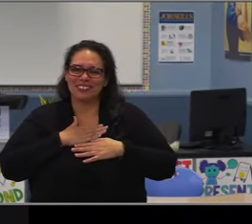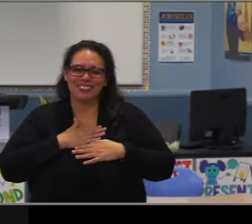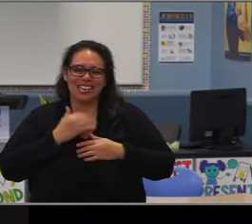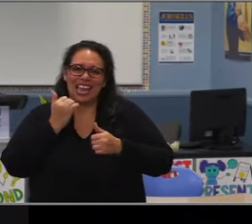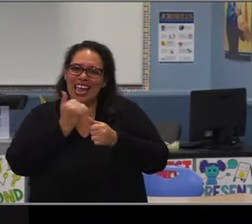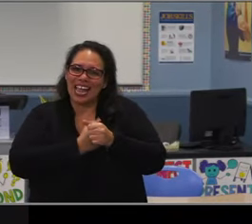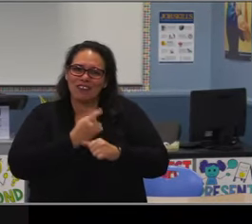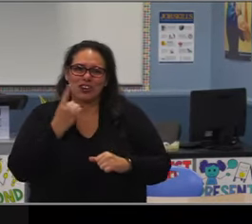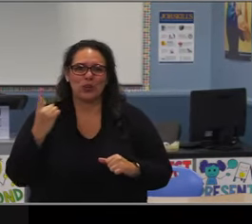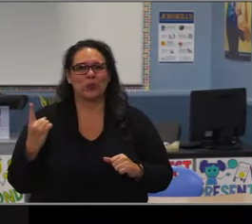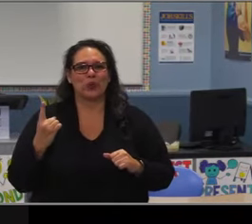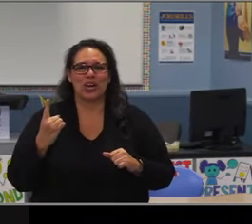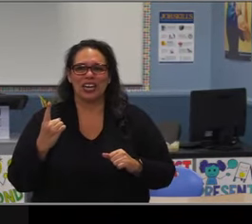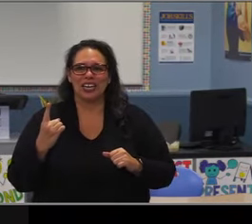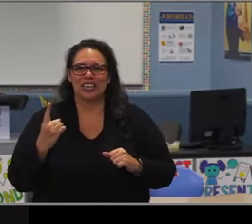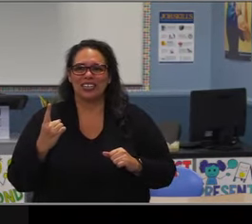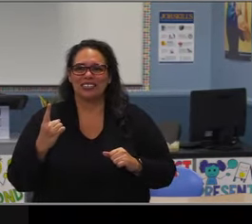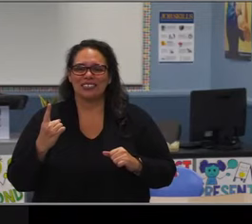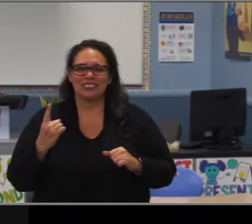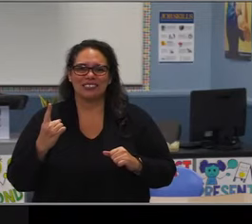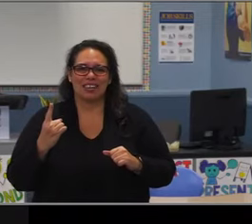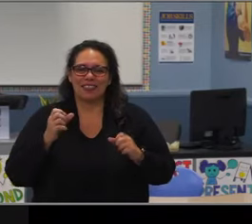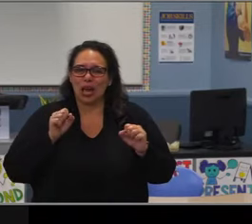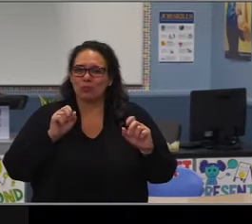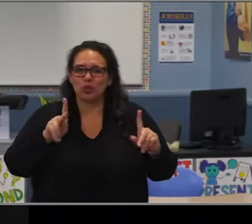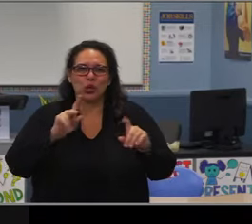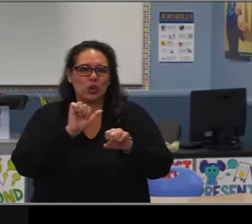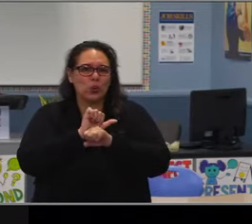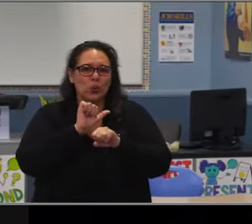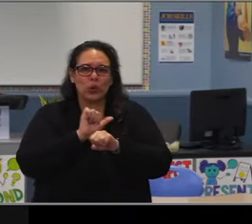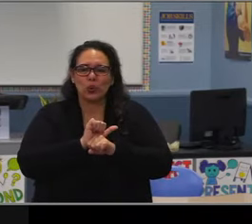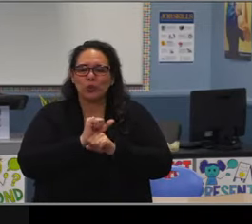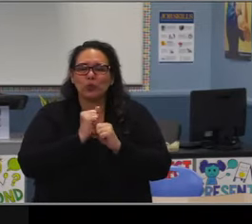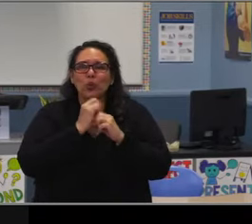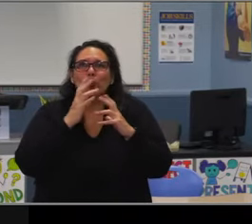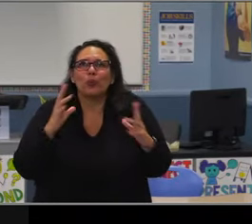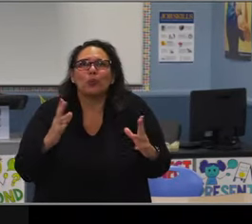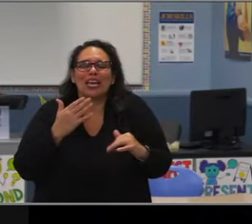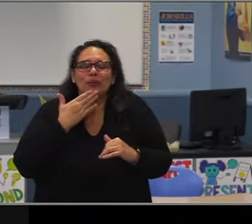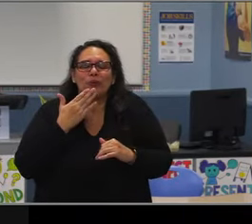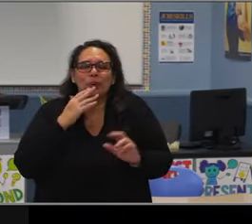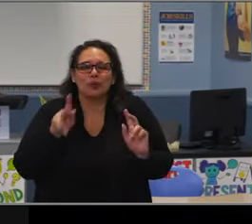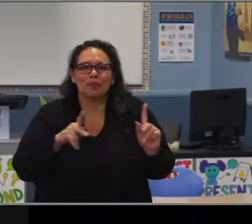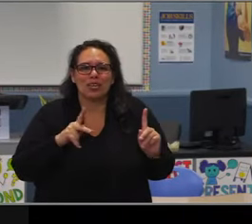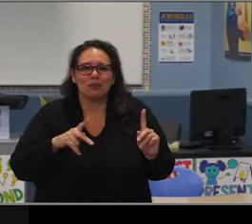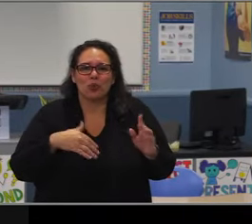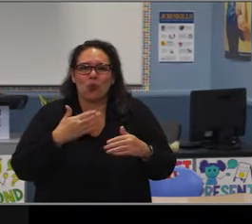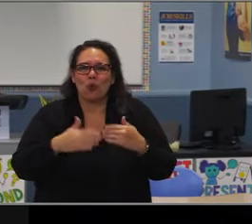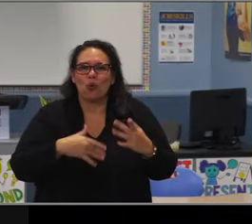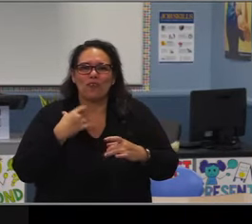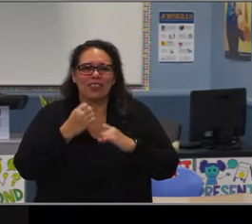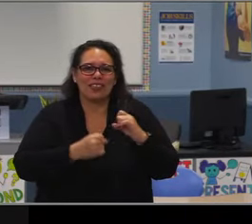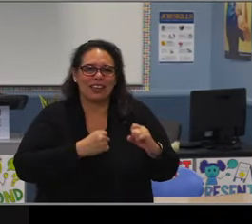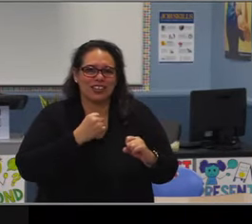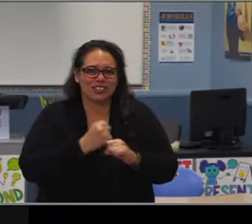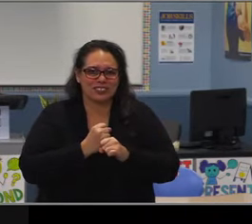just how much we mattered to you and to the students in the district. So thank you, Jon, for your constant support